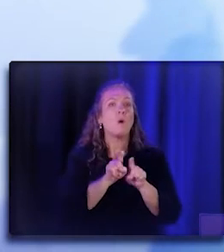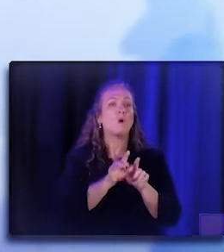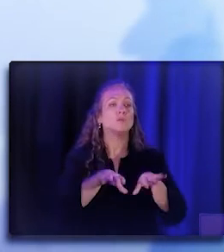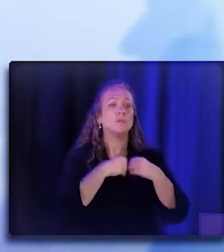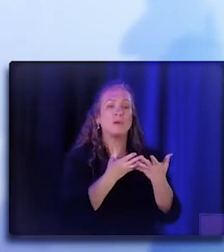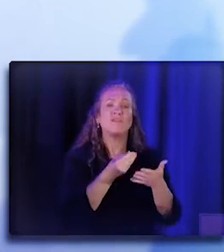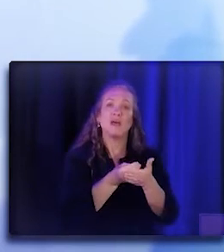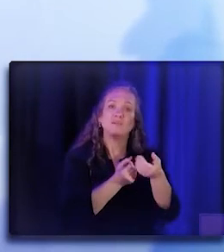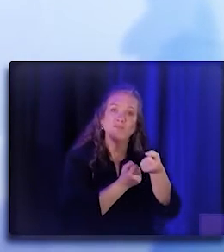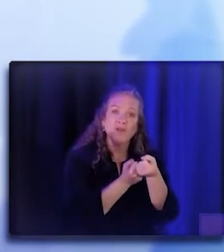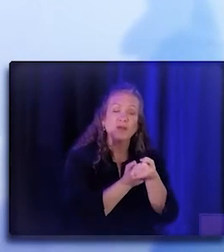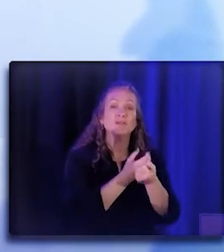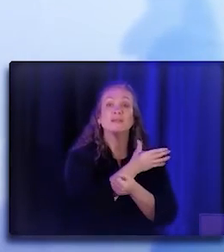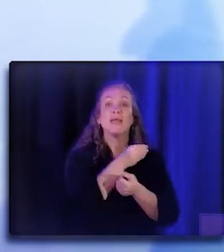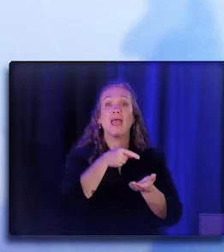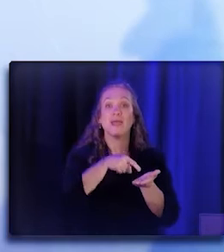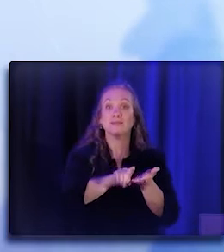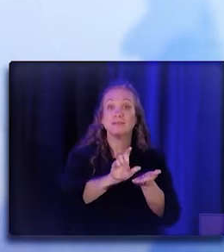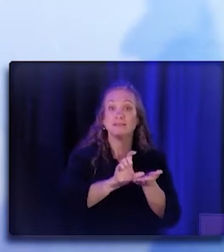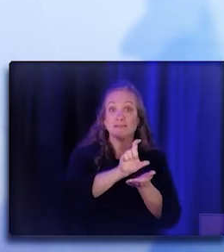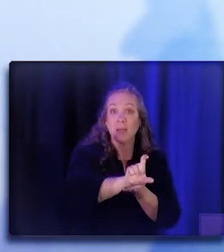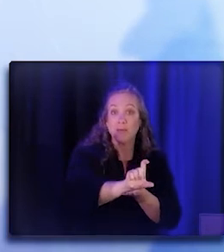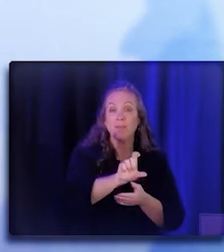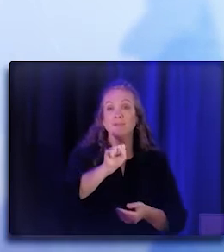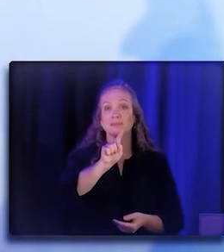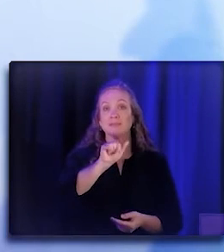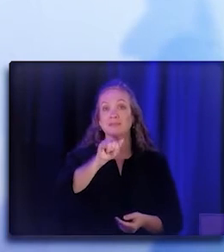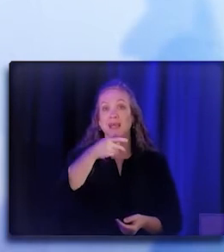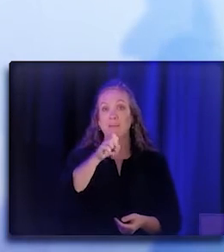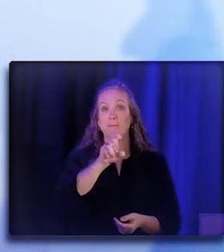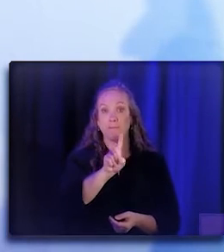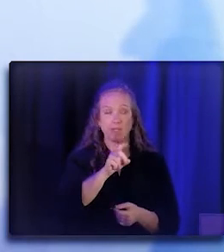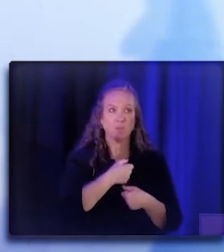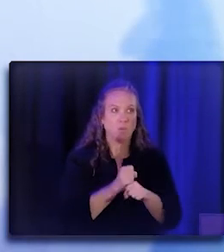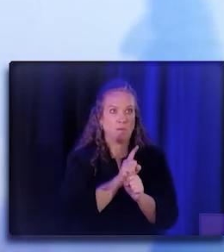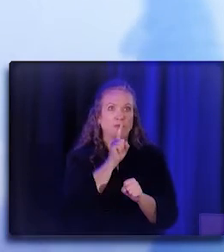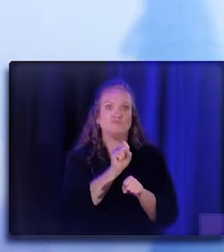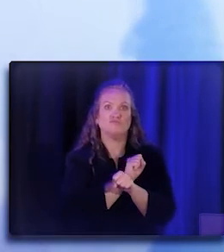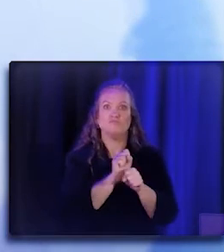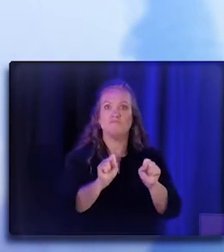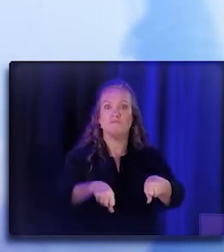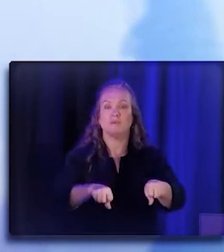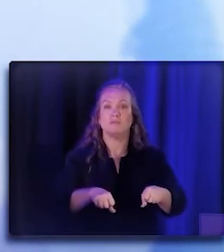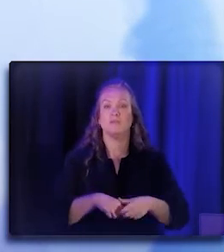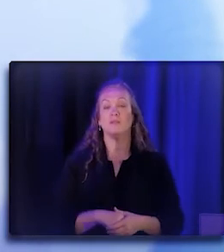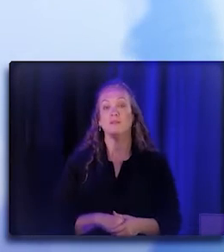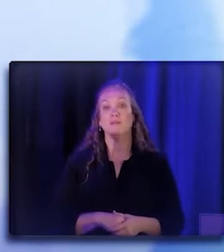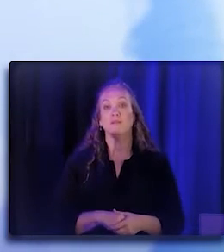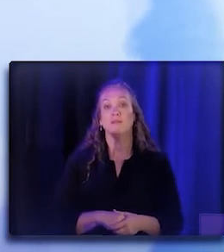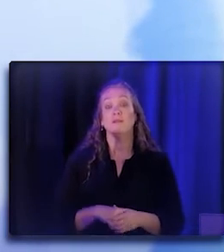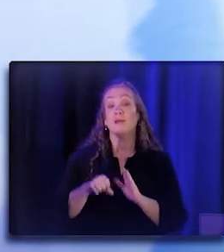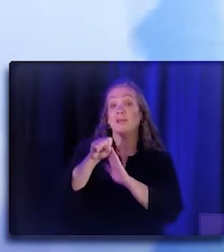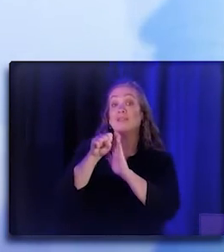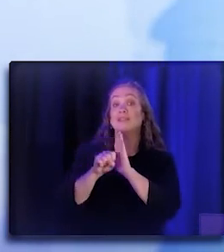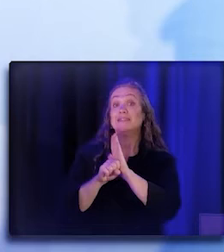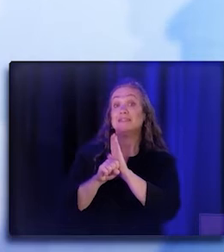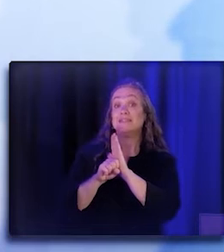for community health workers, Promotores in order to make this a reality for us. The state is investing in this model,